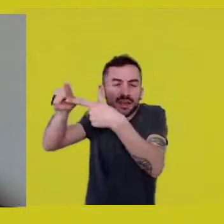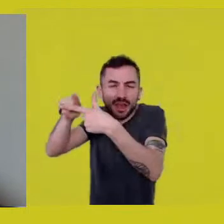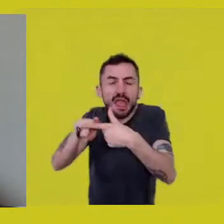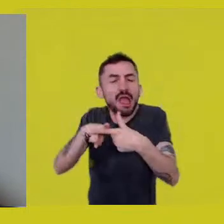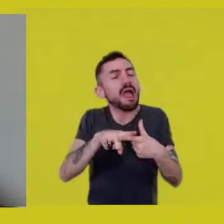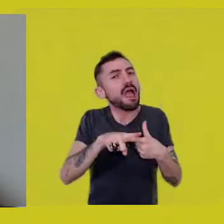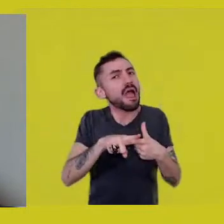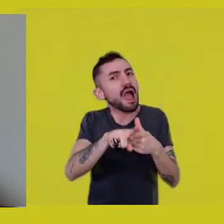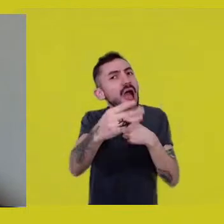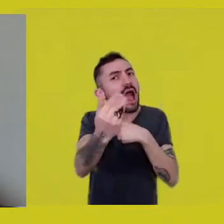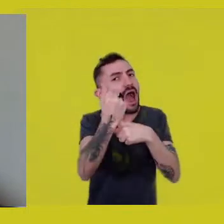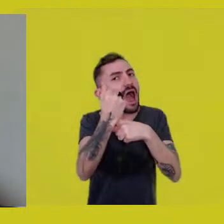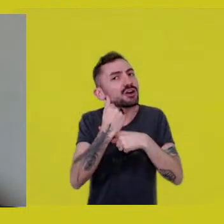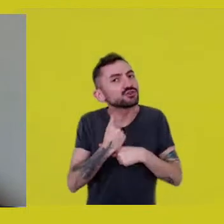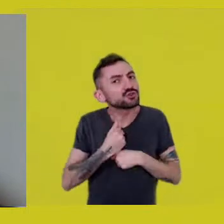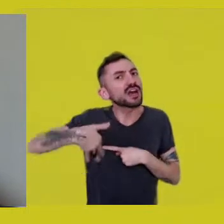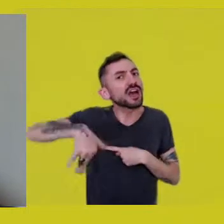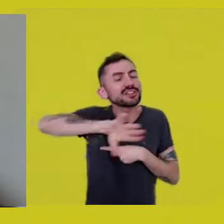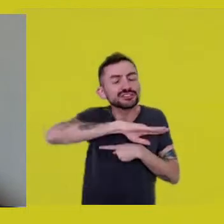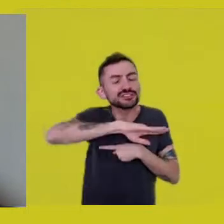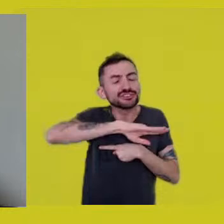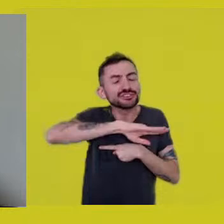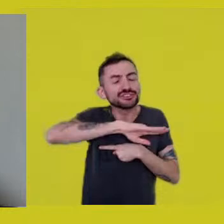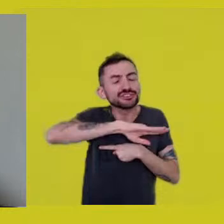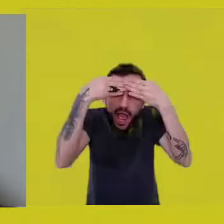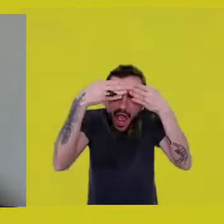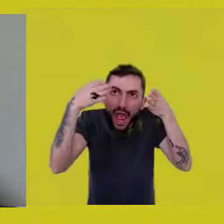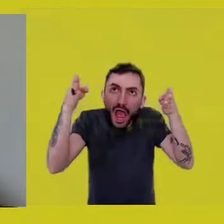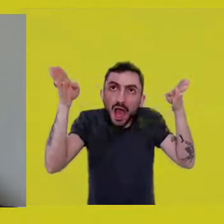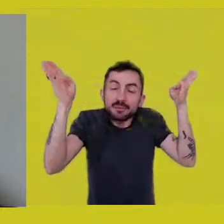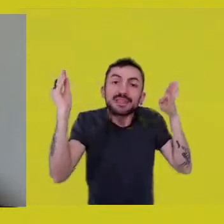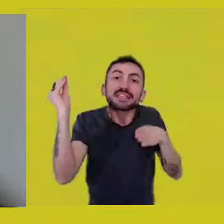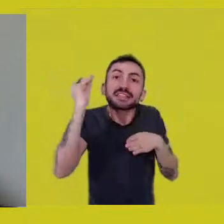to open our ability to roam,